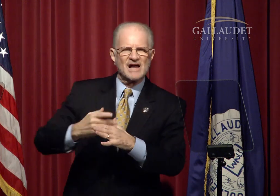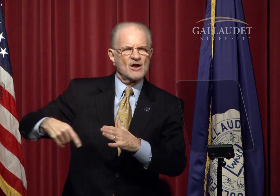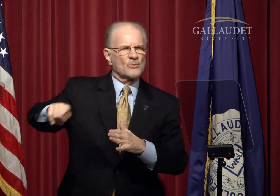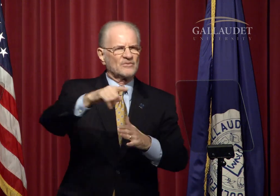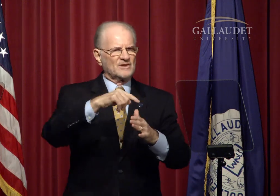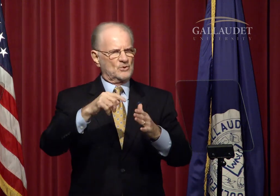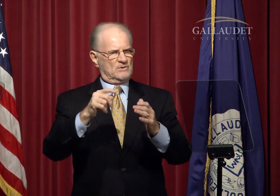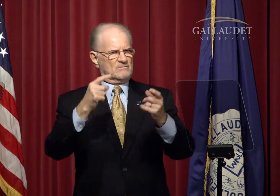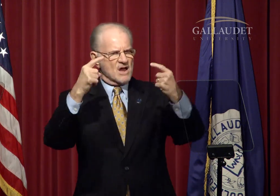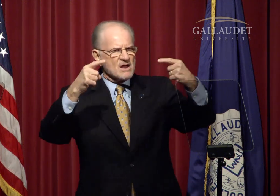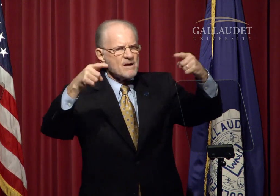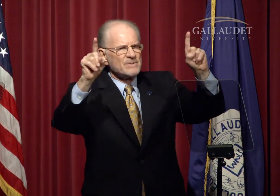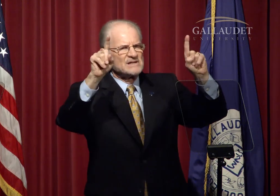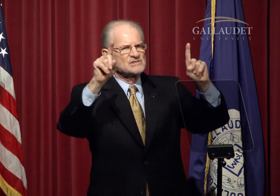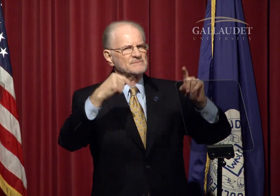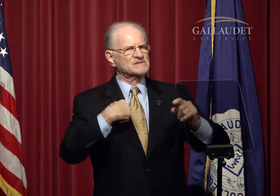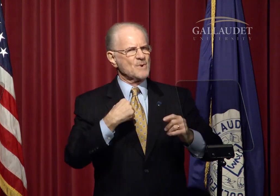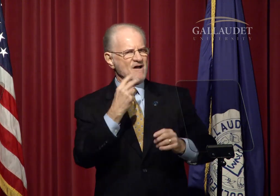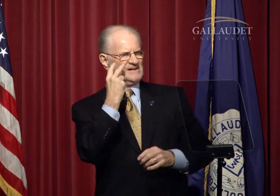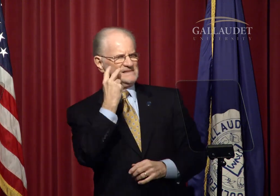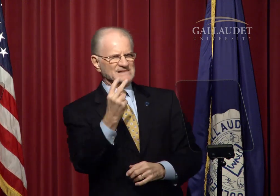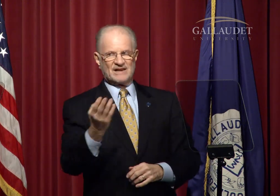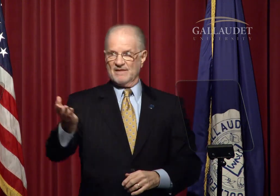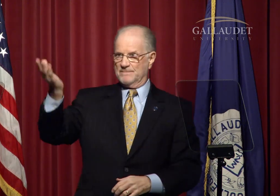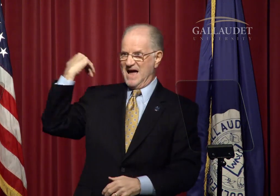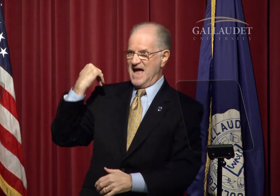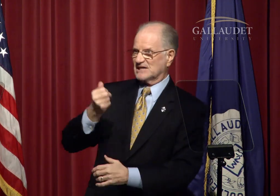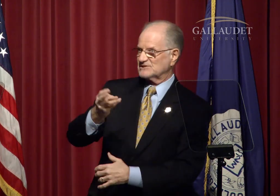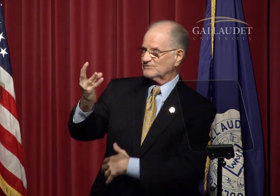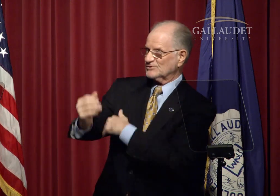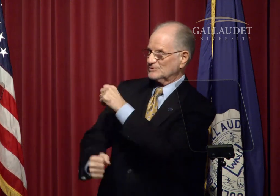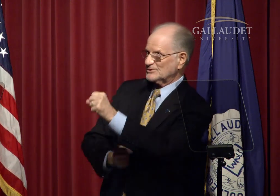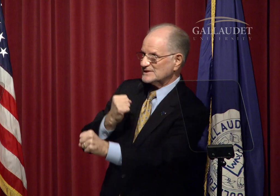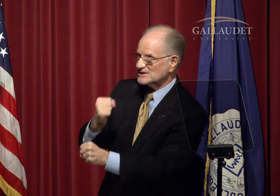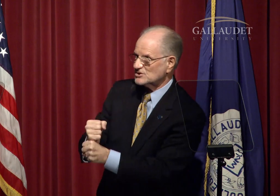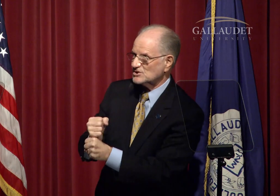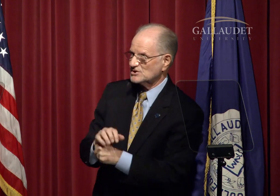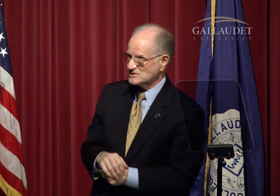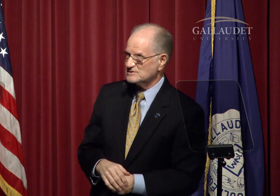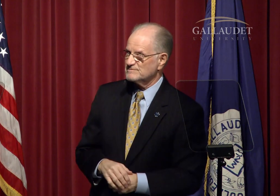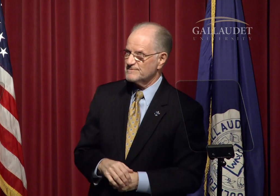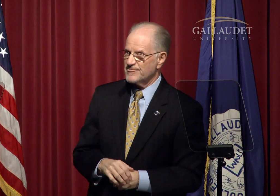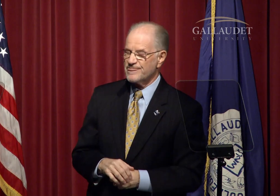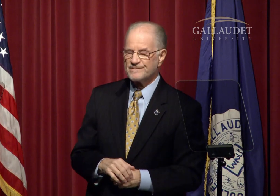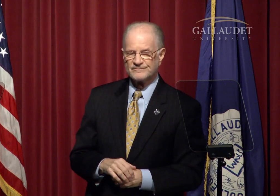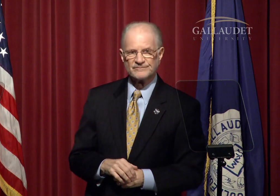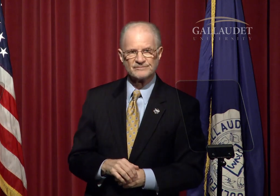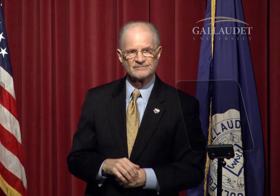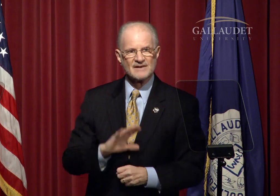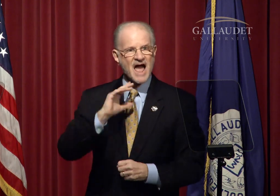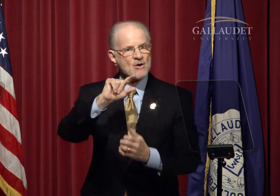Let me share with you the accomplishments we've seen these past few years.